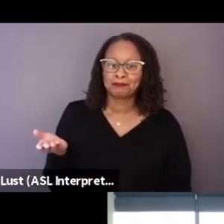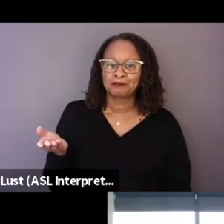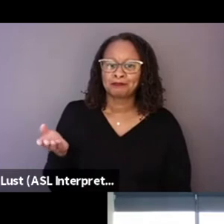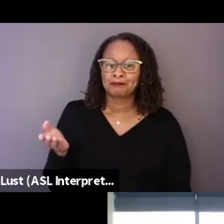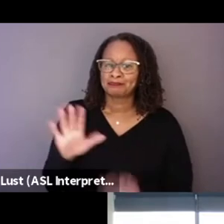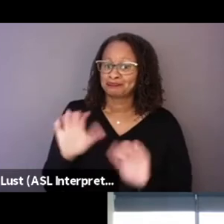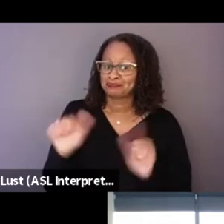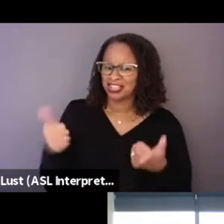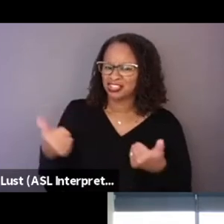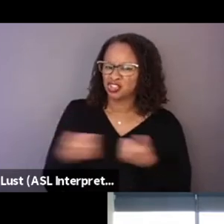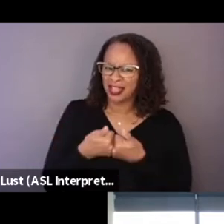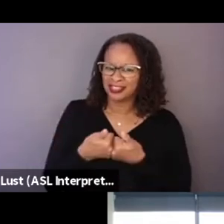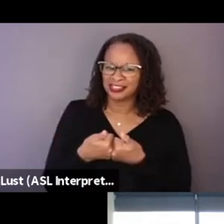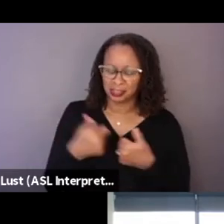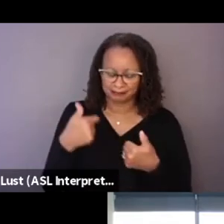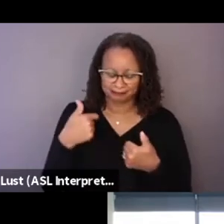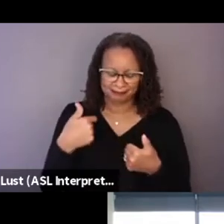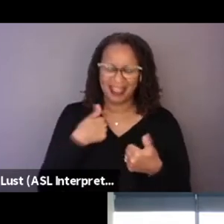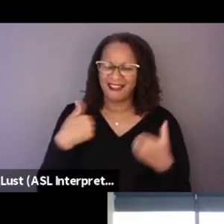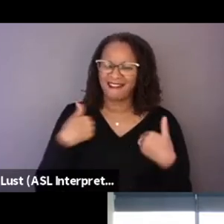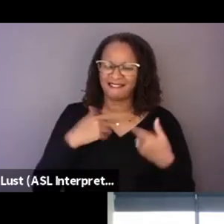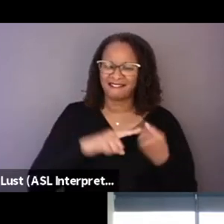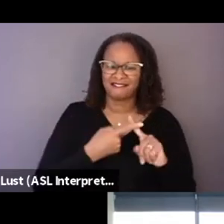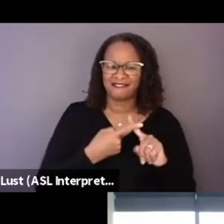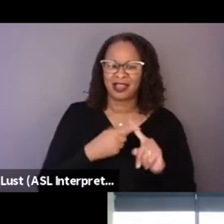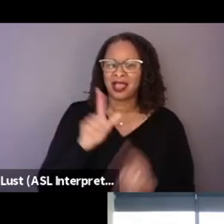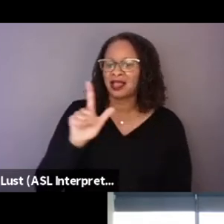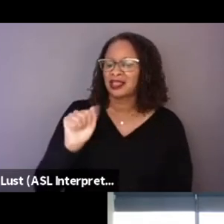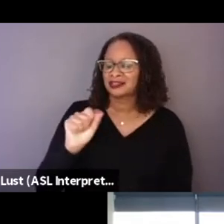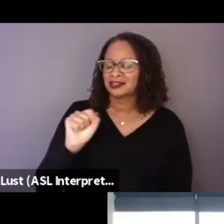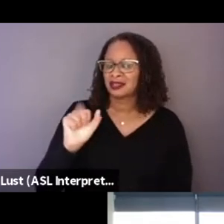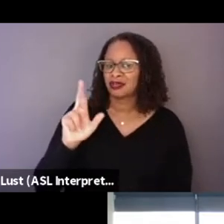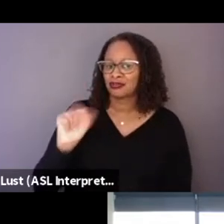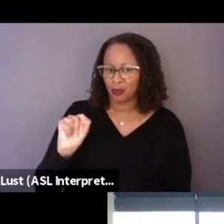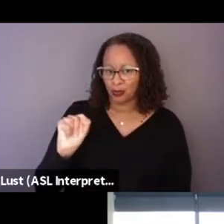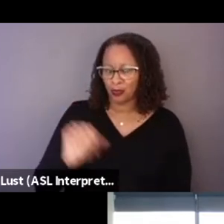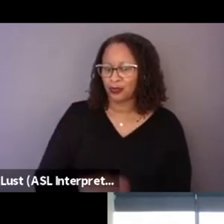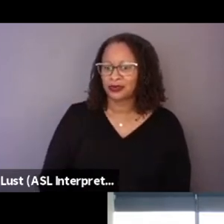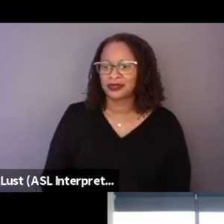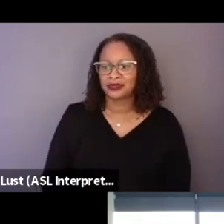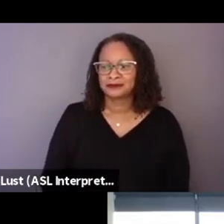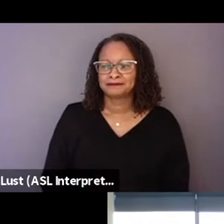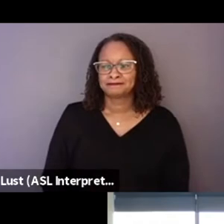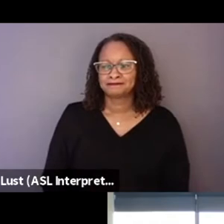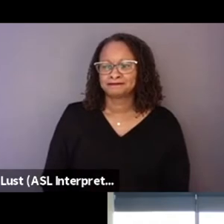that I have this friend called Lazaro Narbino, who's a theater director.